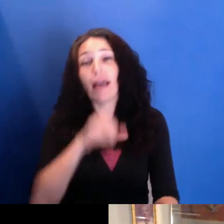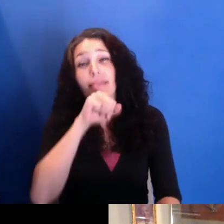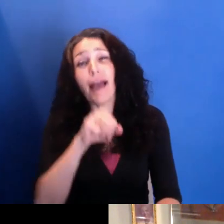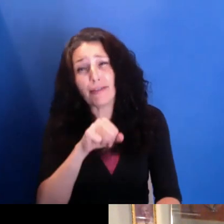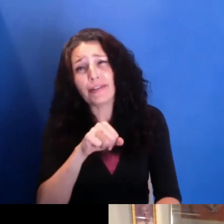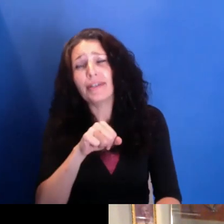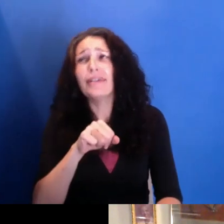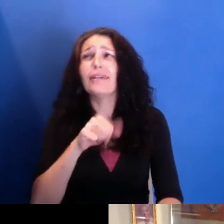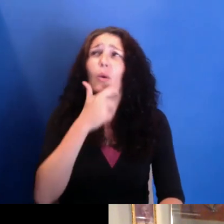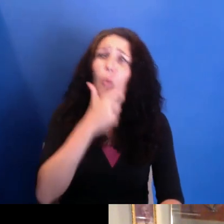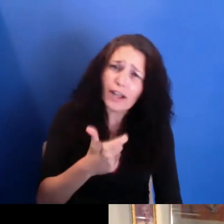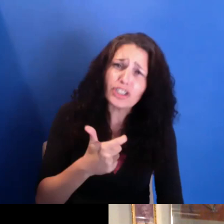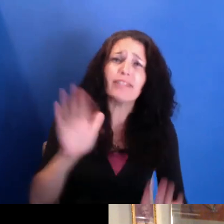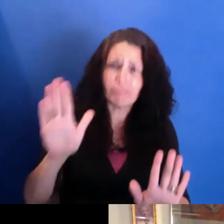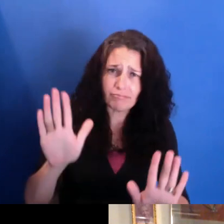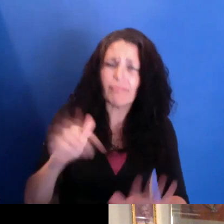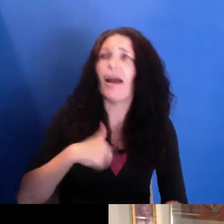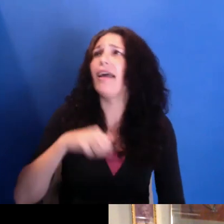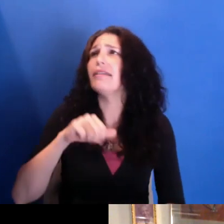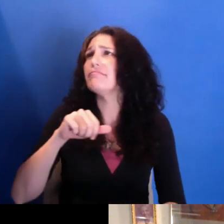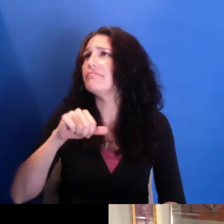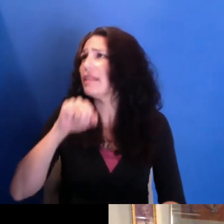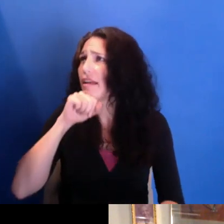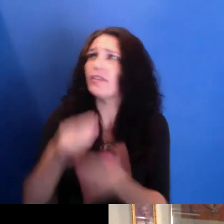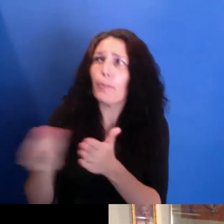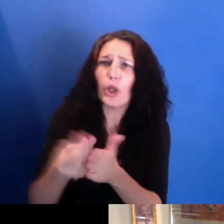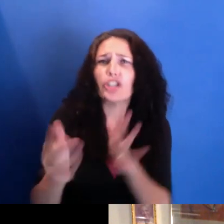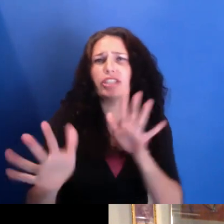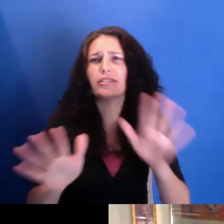But I really saw it as a way of sharing ideas.